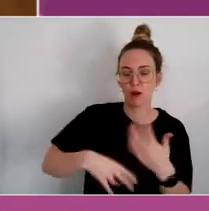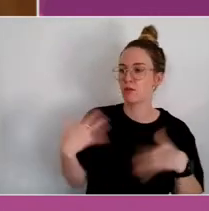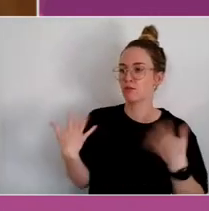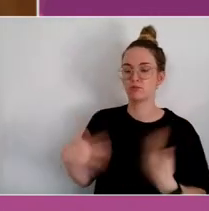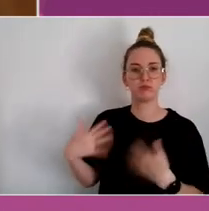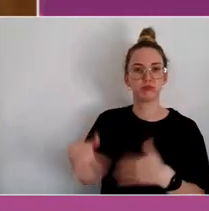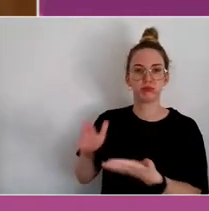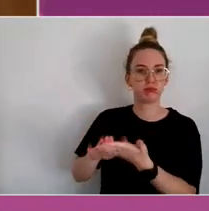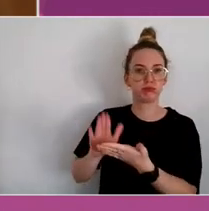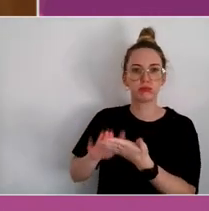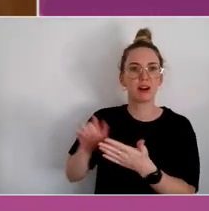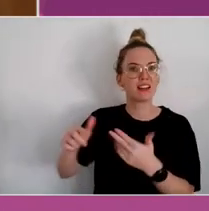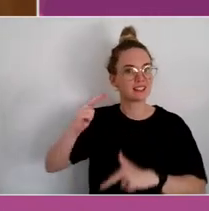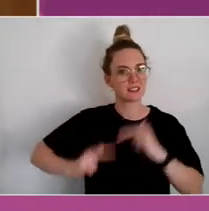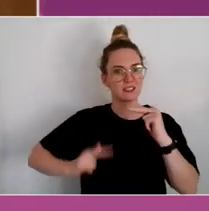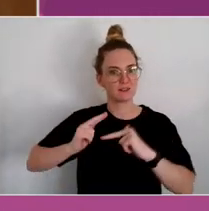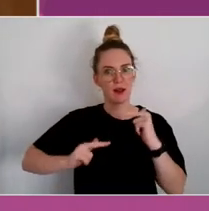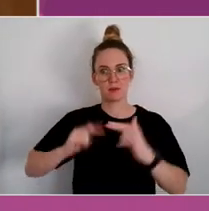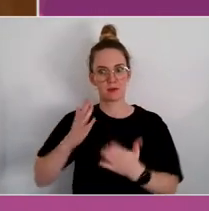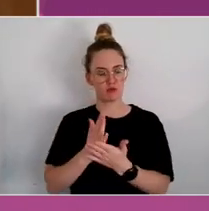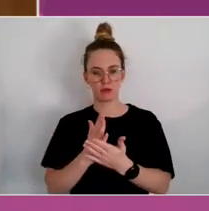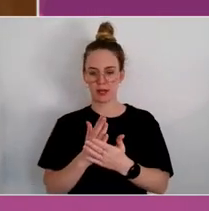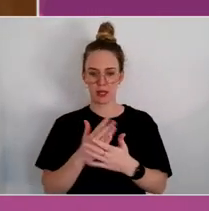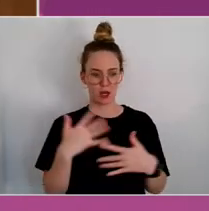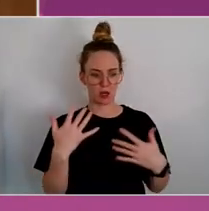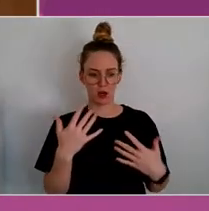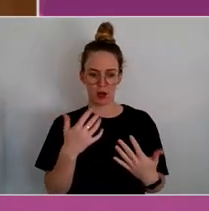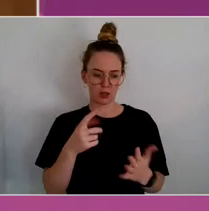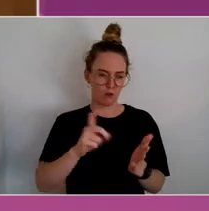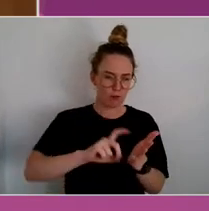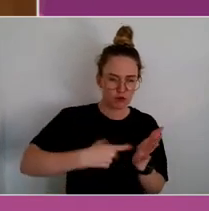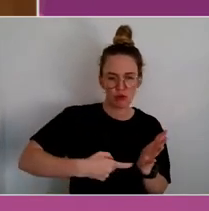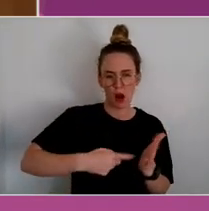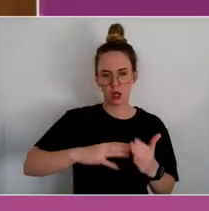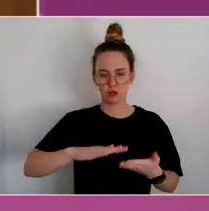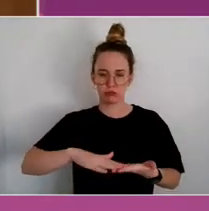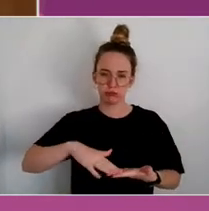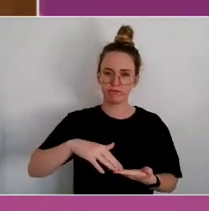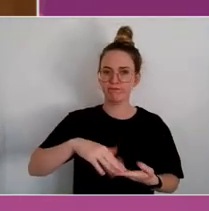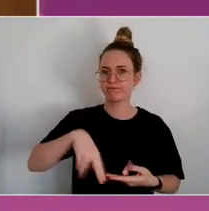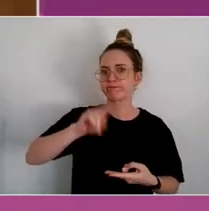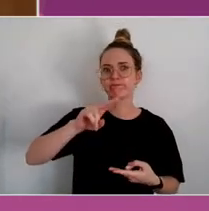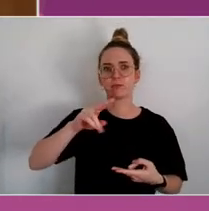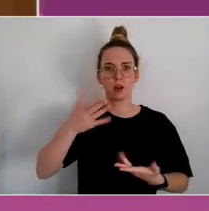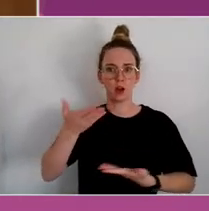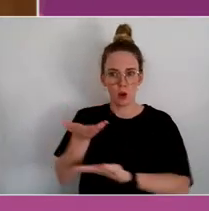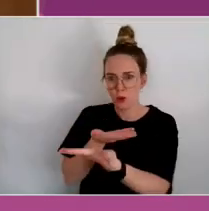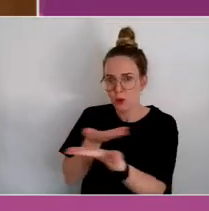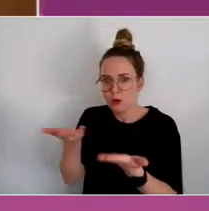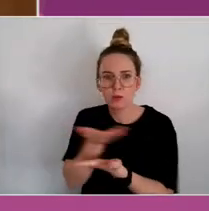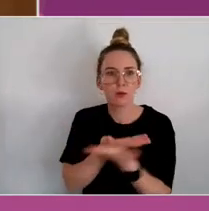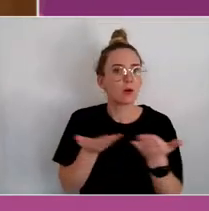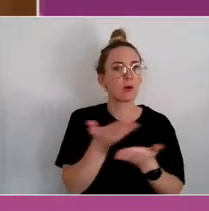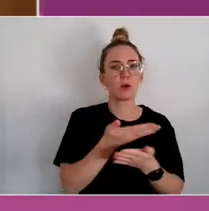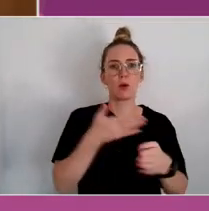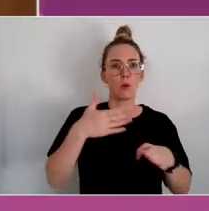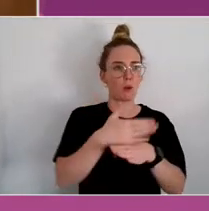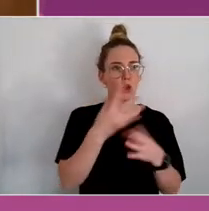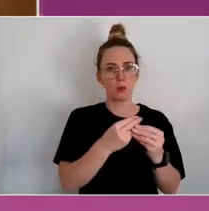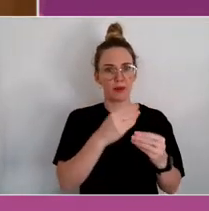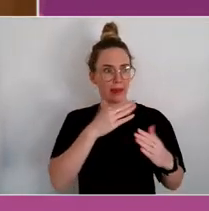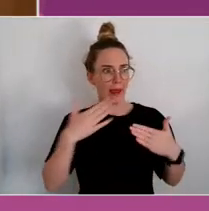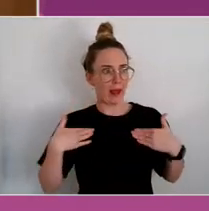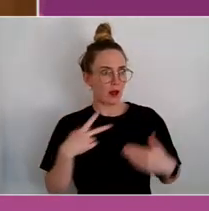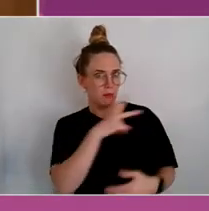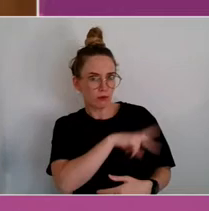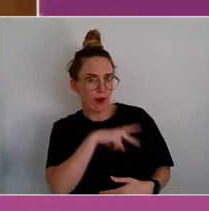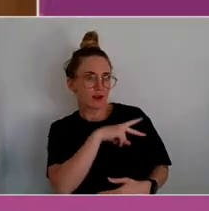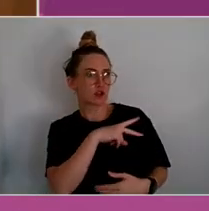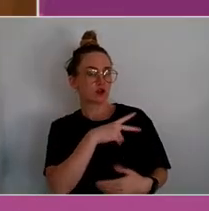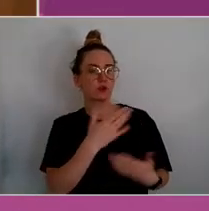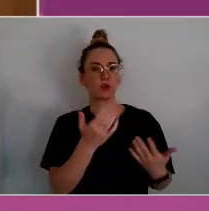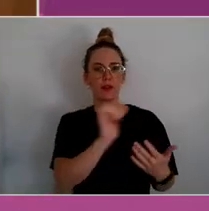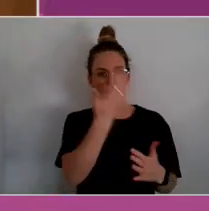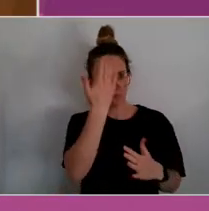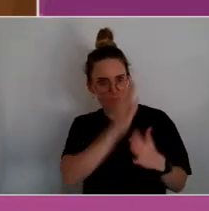in this bottomup way, led by them working with health professionals as well.